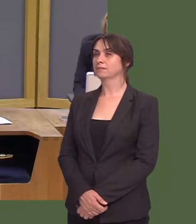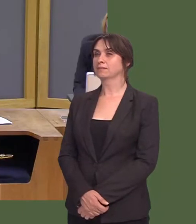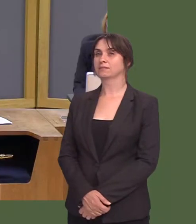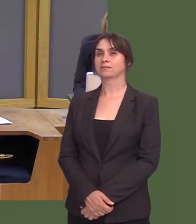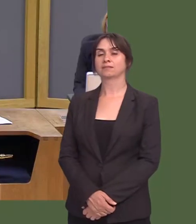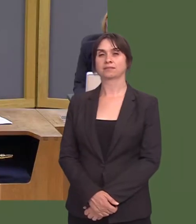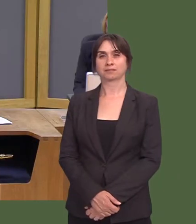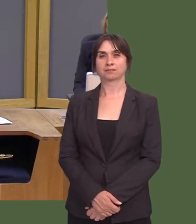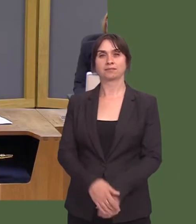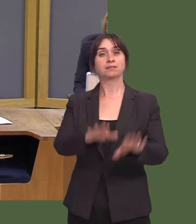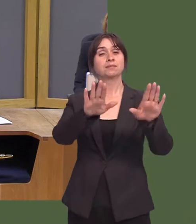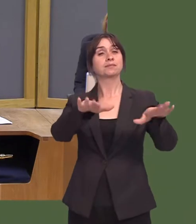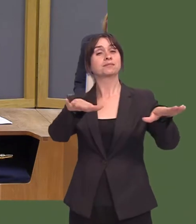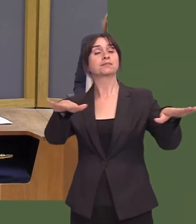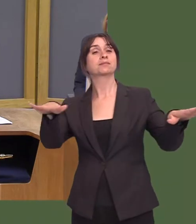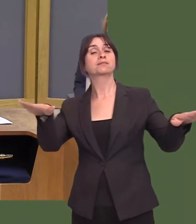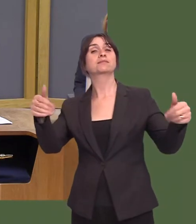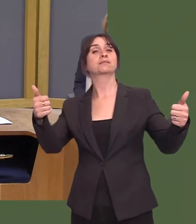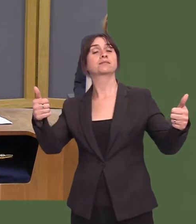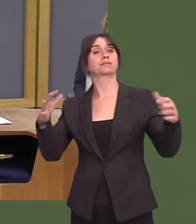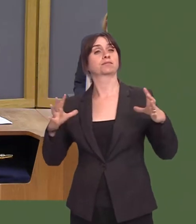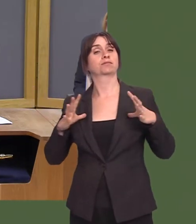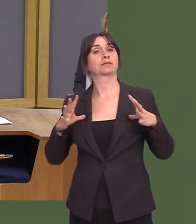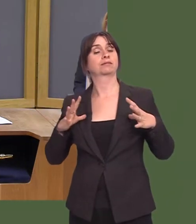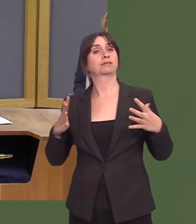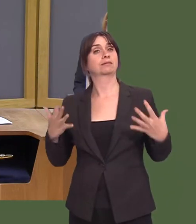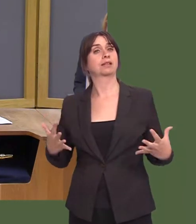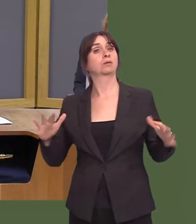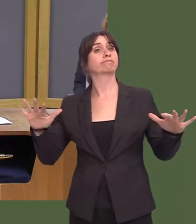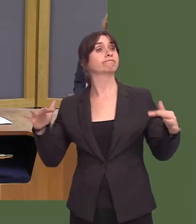Y Llywydd / The Llywydd: Yr eitem gyntaf ar ein hagenda ni y prynhawn yma ywír cwestiynau